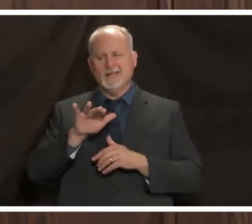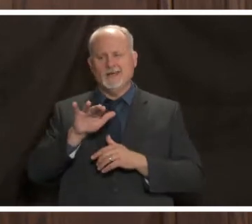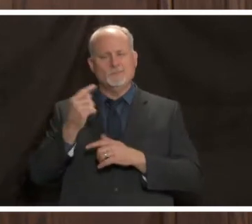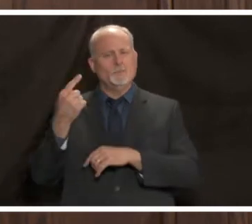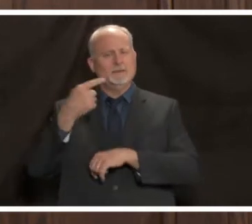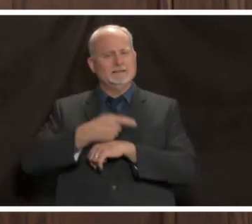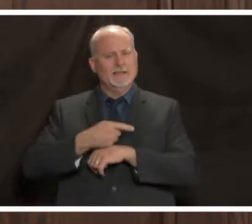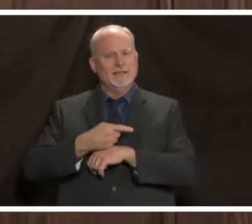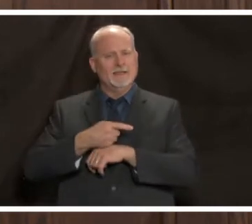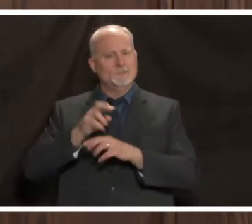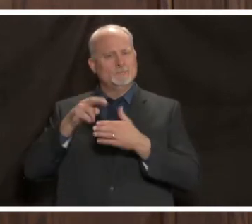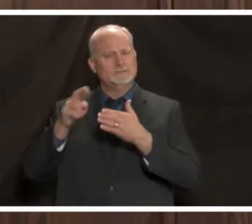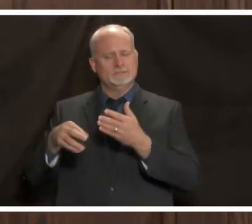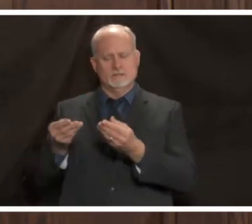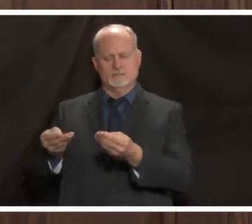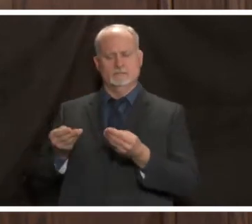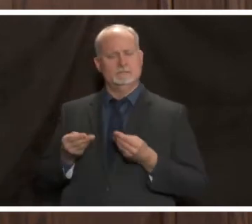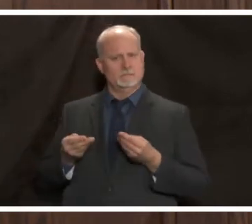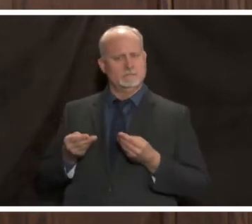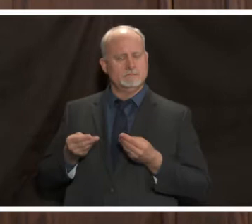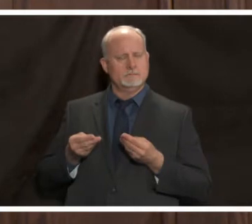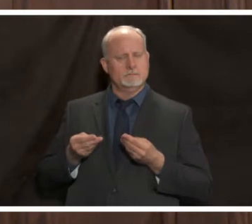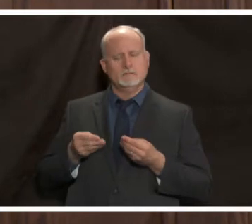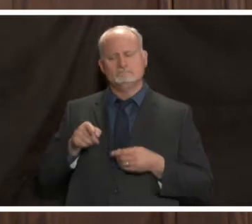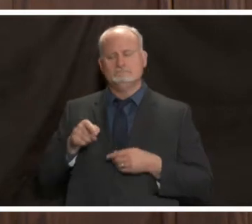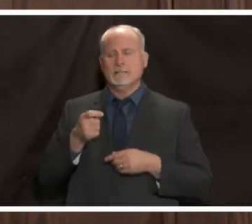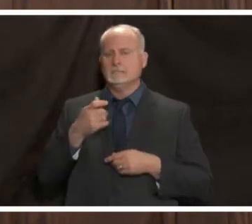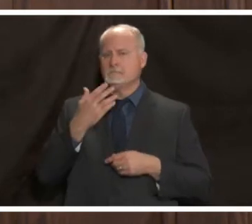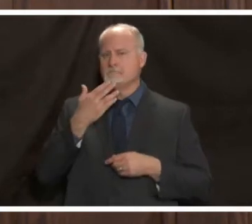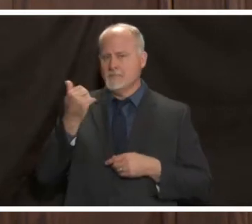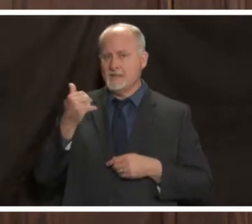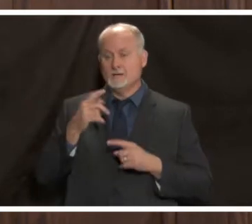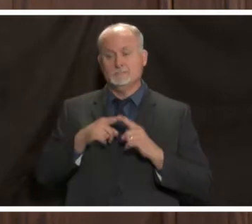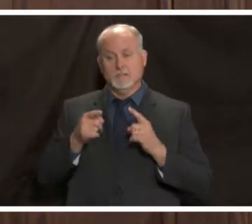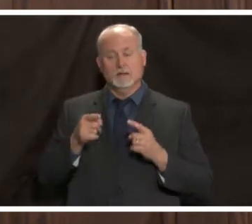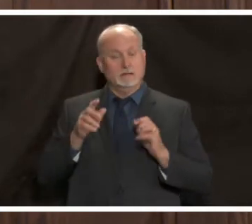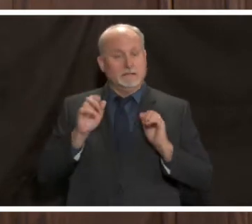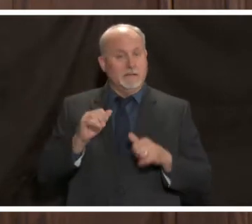but that's the one that takes a day and it's a little better but it also can miss a few cases